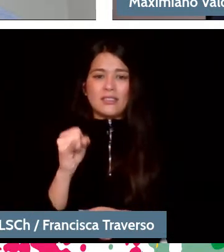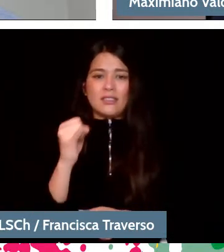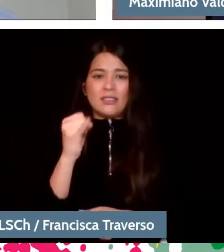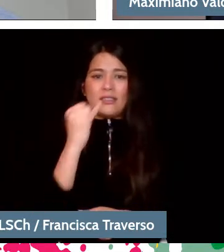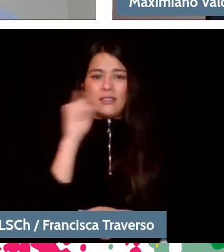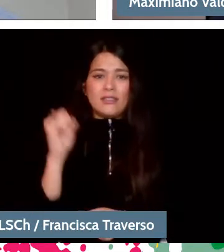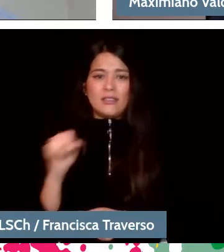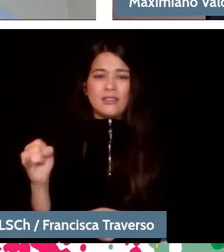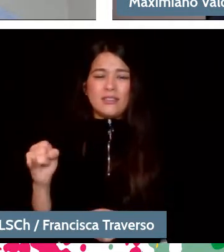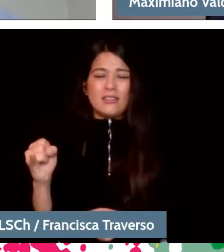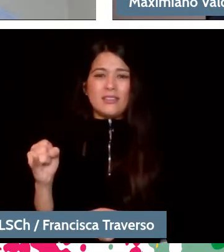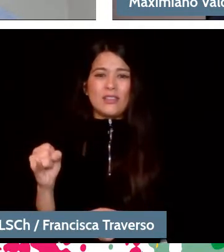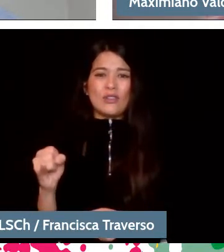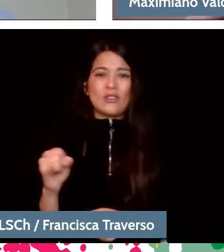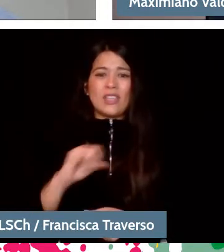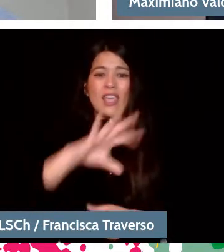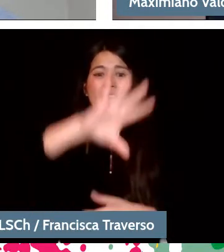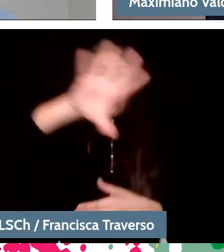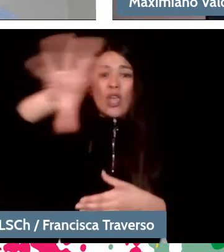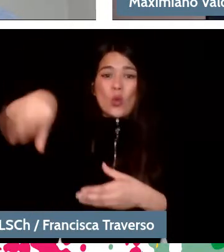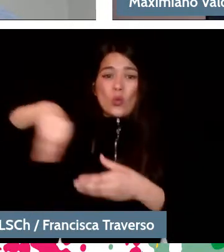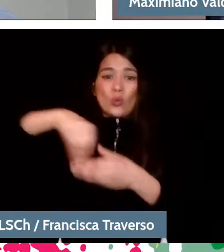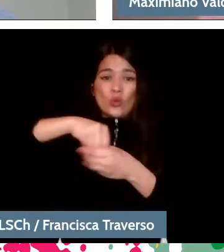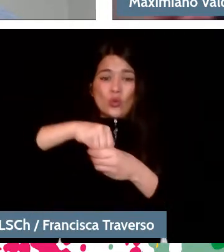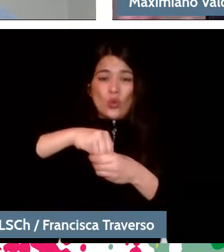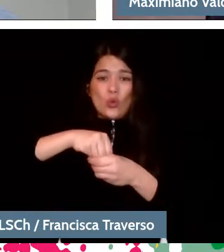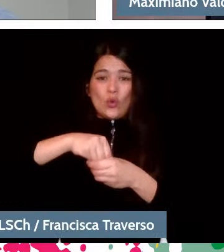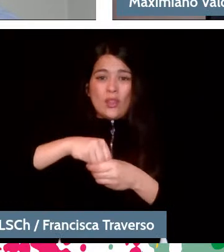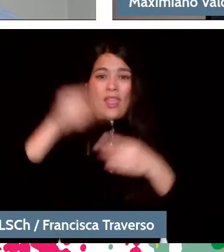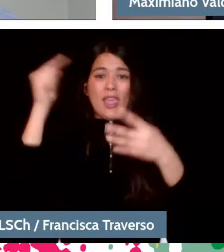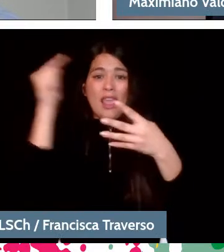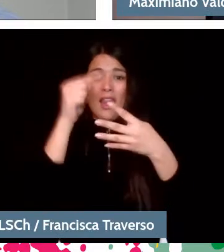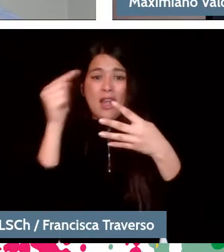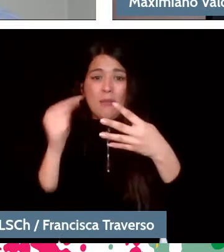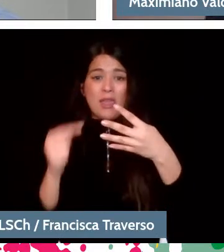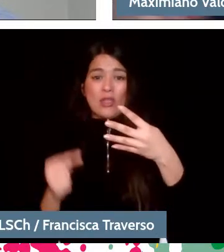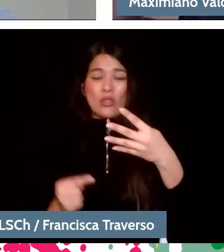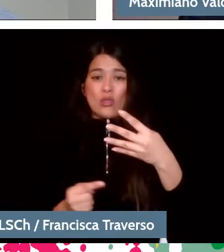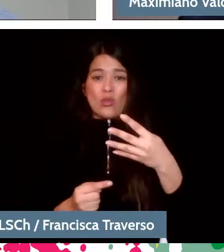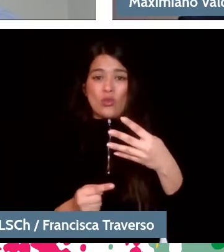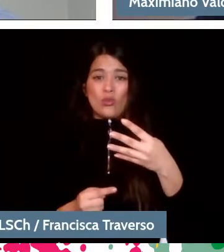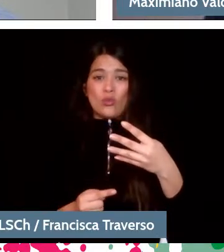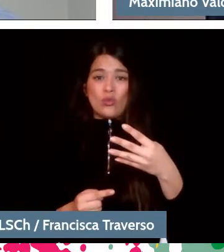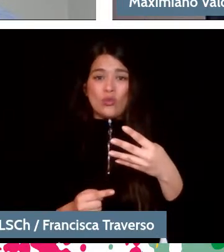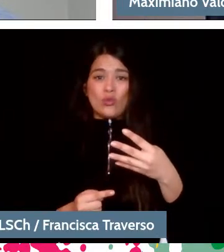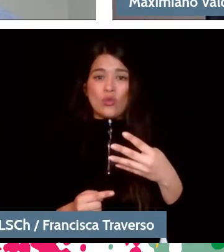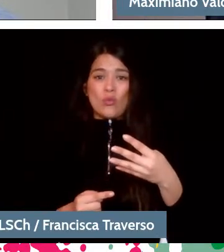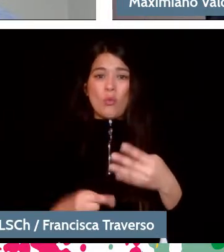because the inclusion of foreign elements to "national" music like La Cueca, in our case,